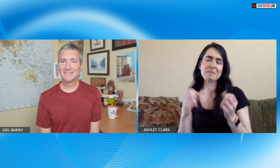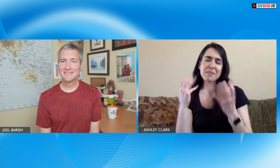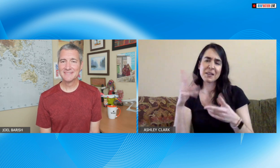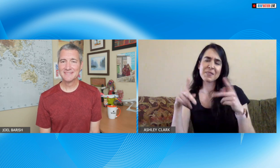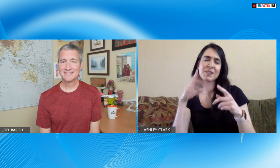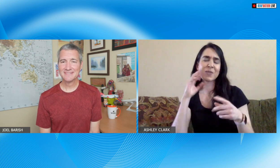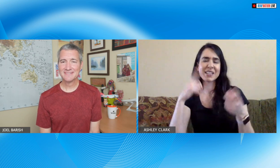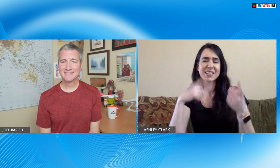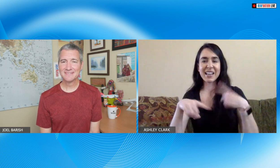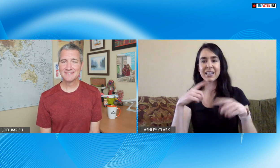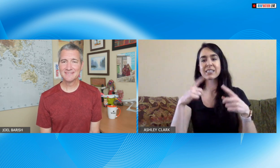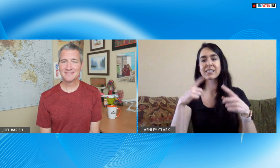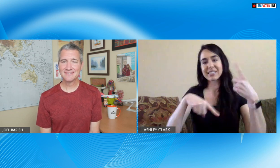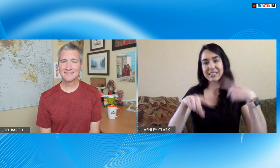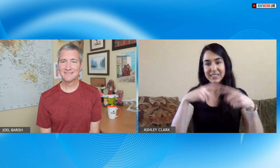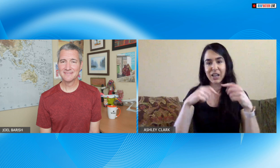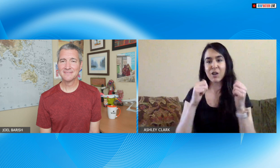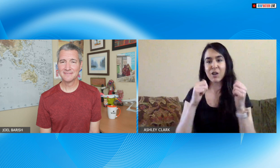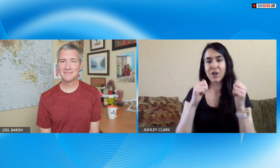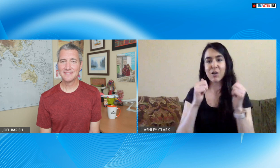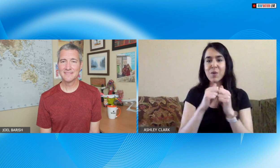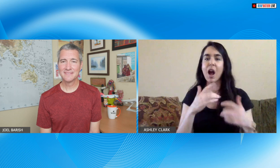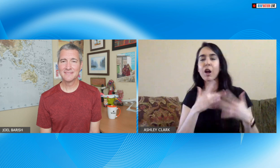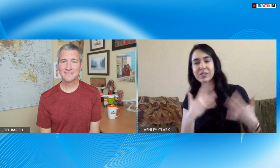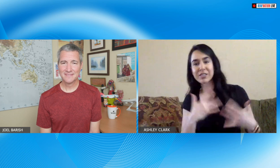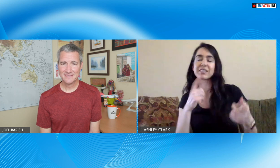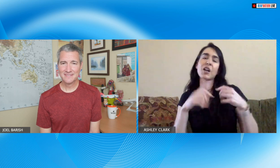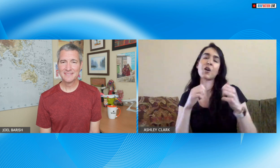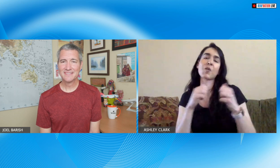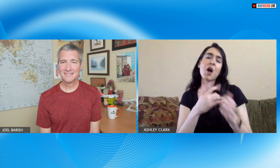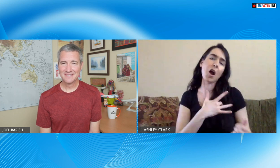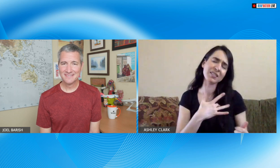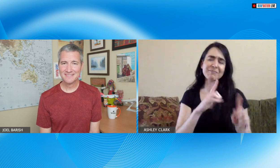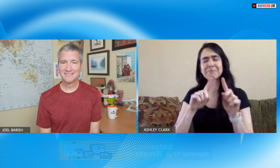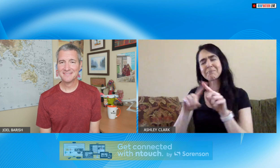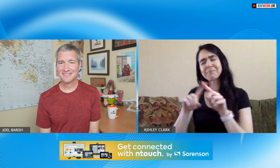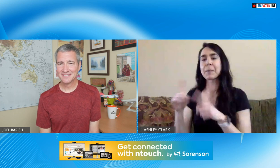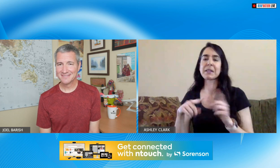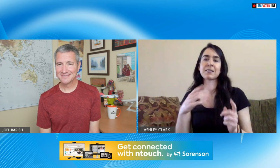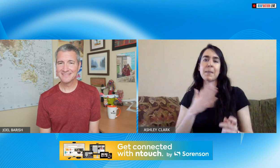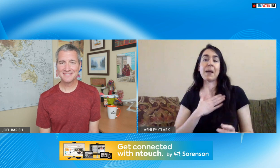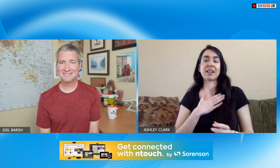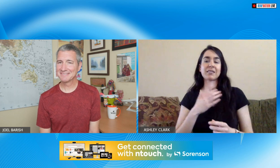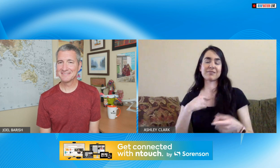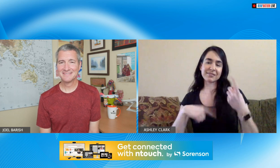to learn sign language but a lot of people actually sign more in English